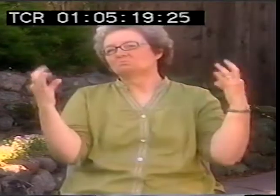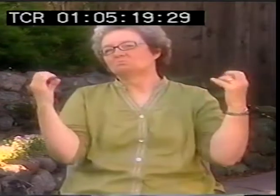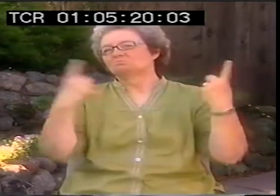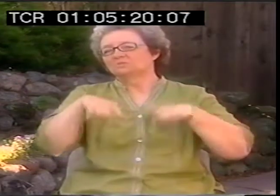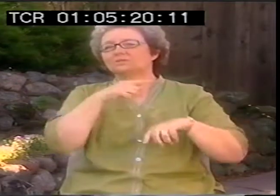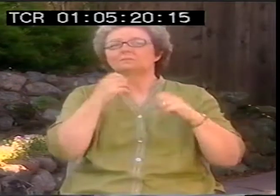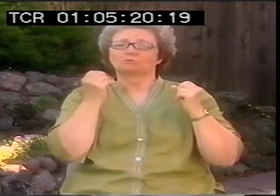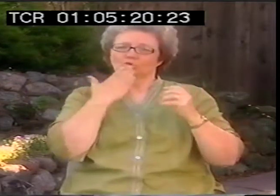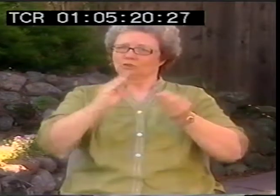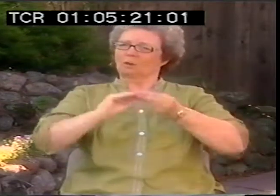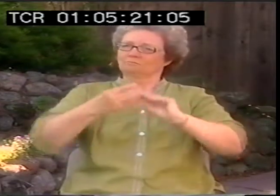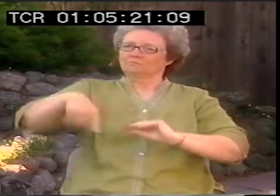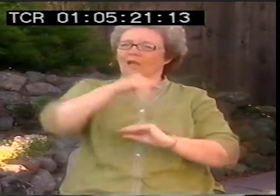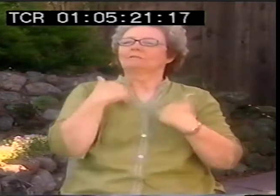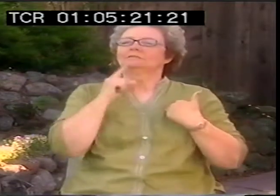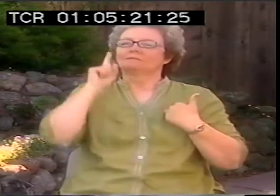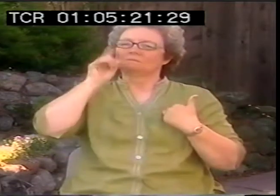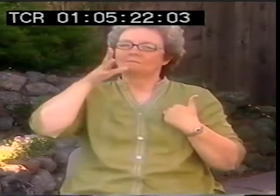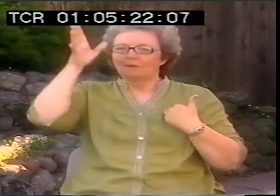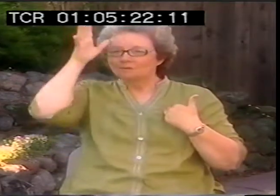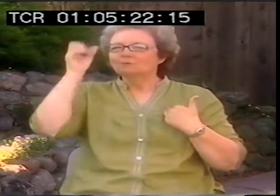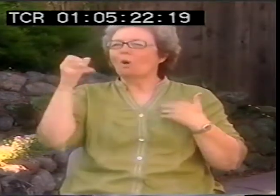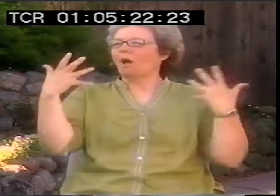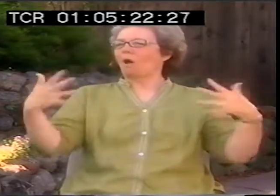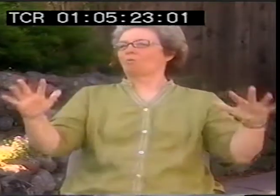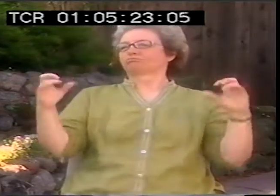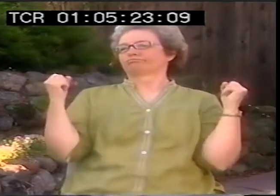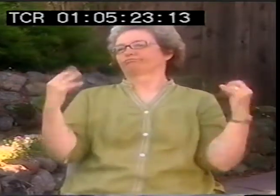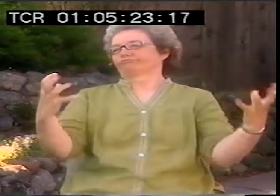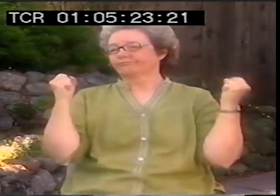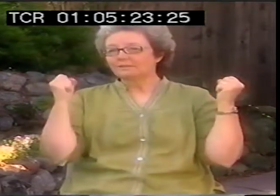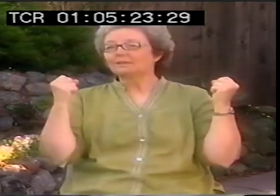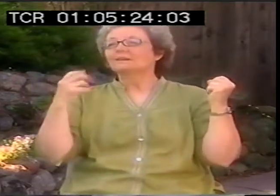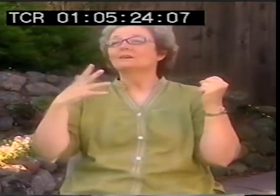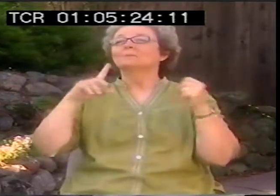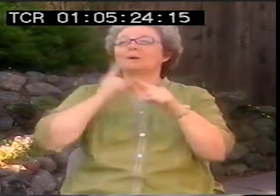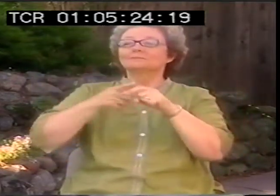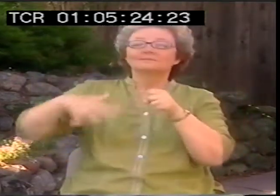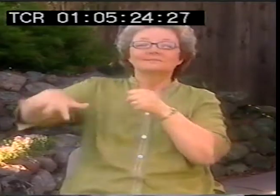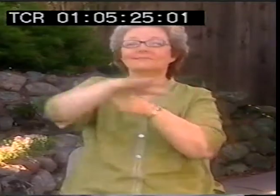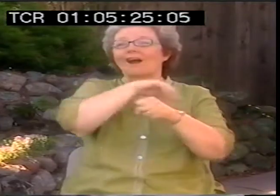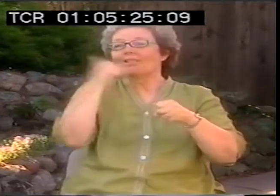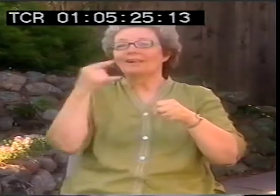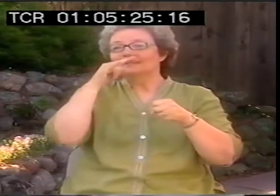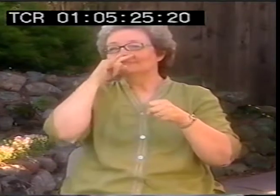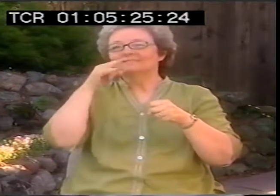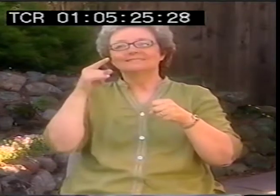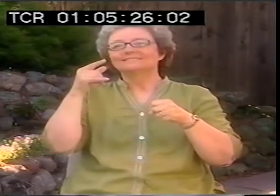But out in the playground, it was all sign language. And most of us had deaf parents, so of course we were quite adept at signing.